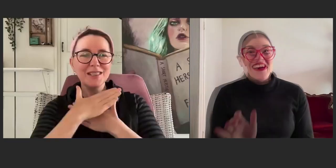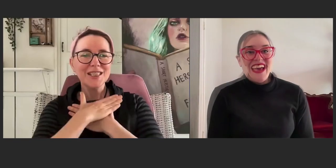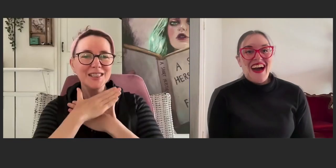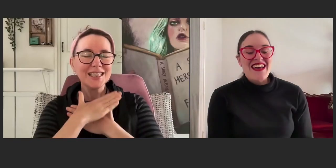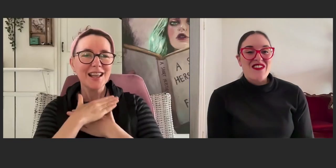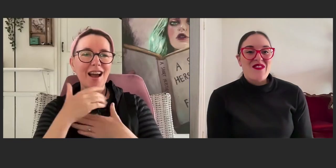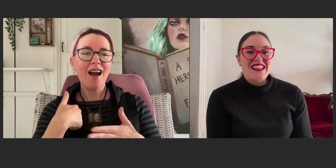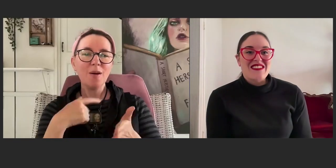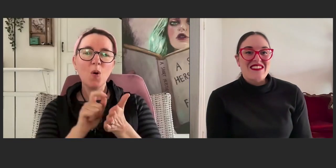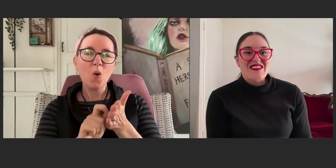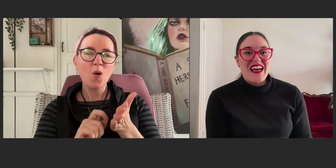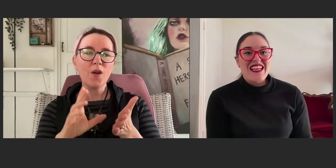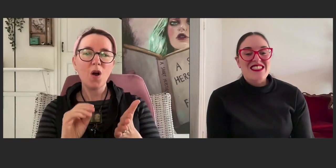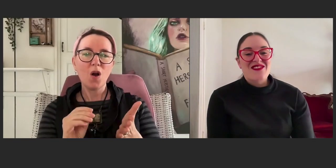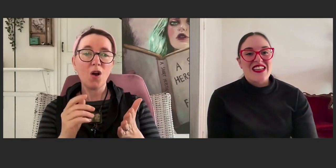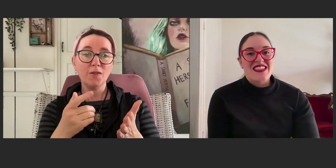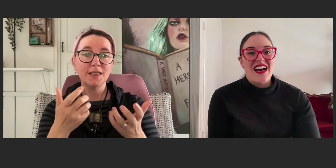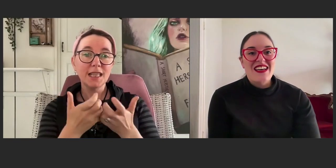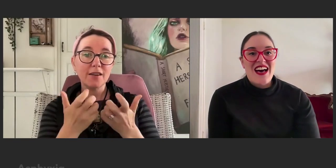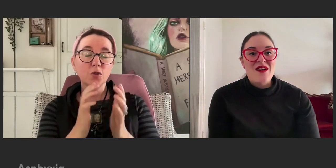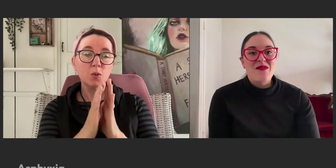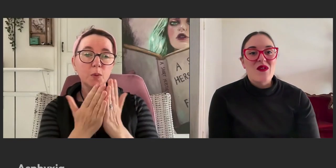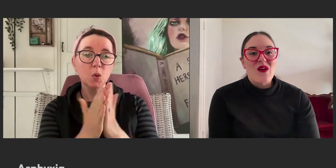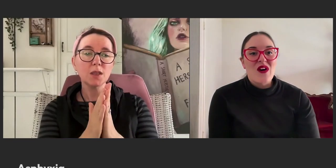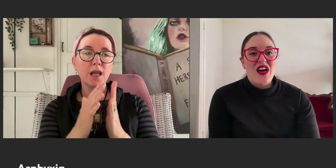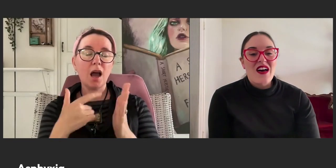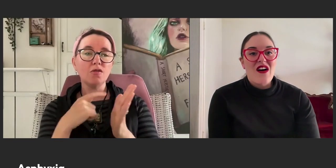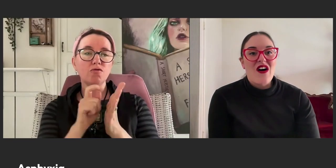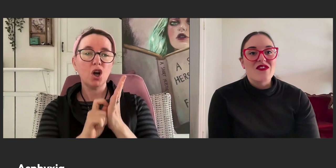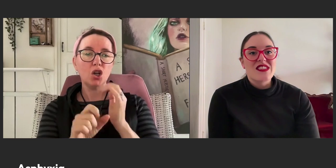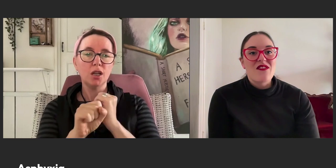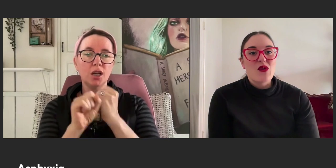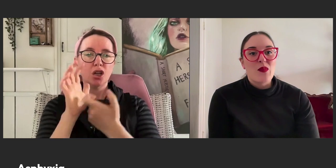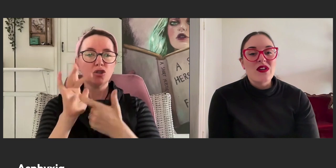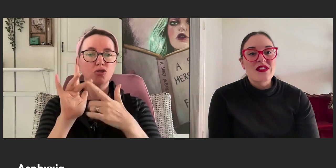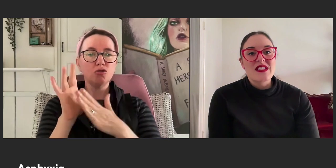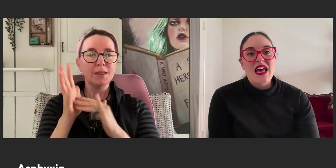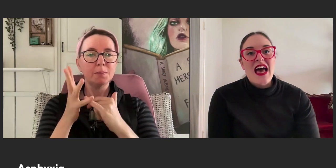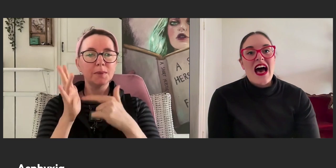Okay, hi everyone, my name's Asphyxia. I'm an author of several books.